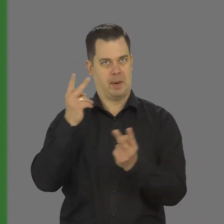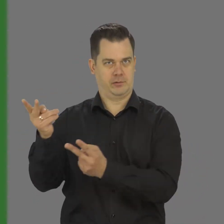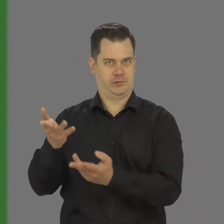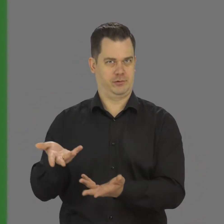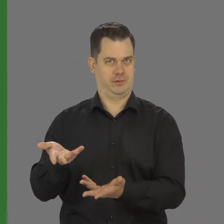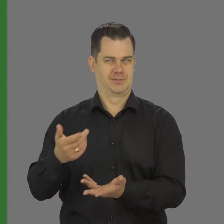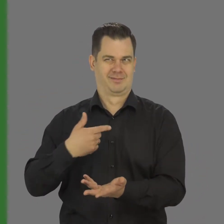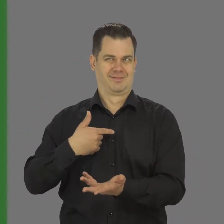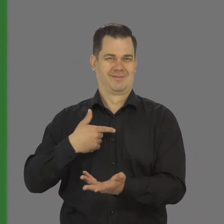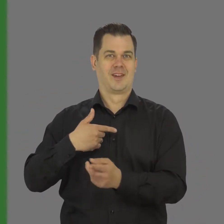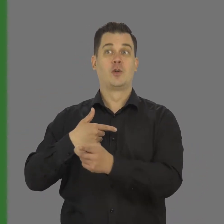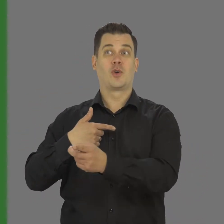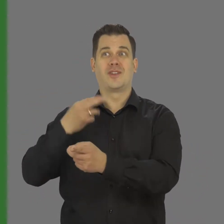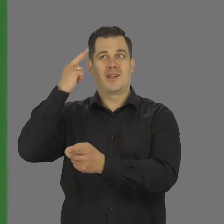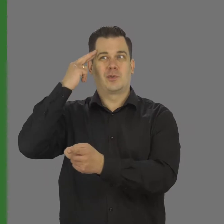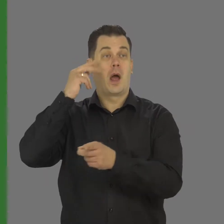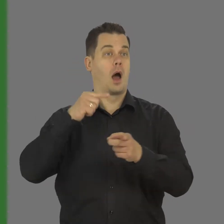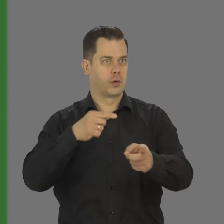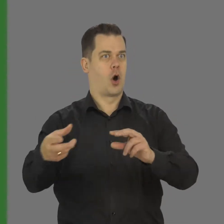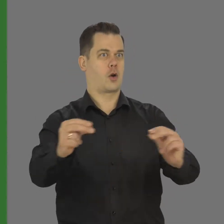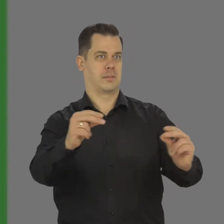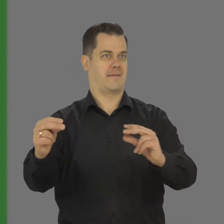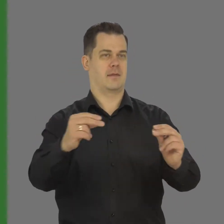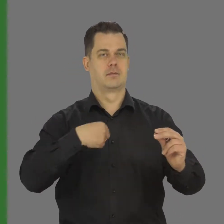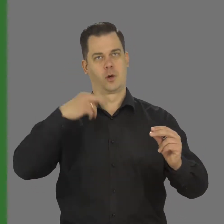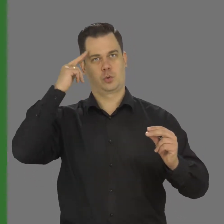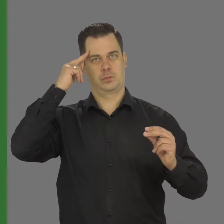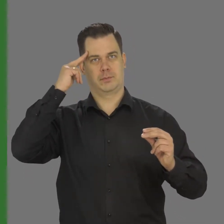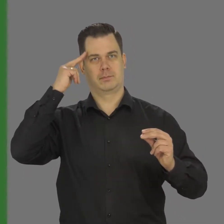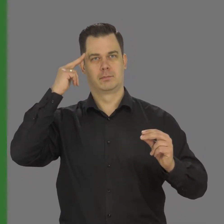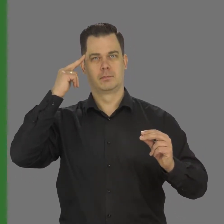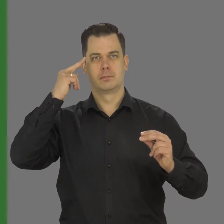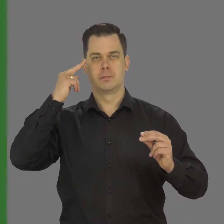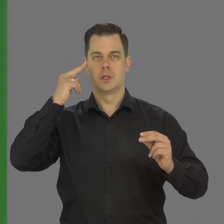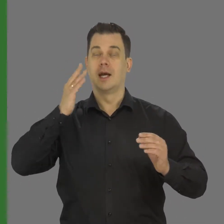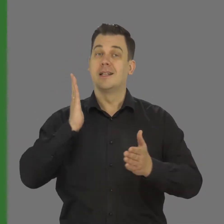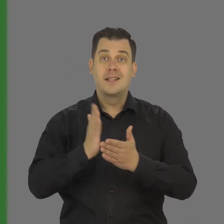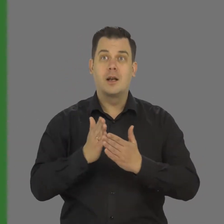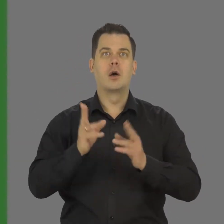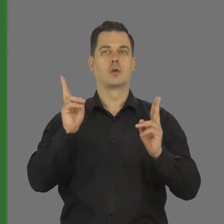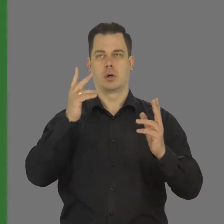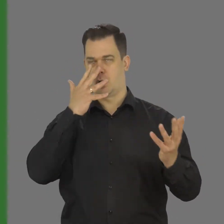because he speaks a language that we understand. The only people which may feel distracted